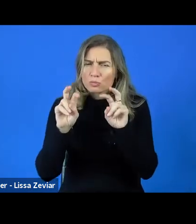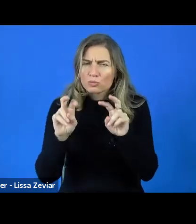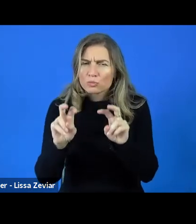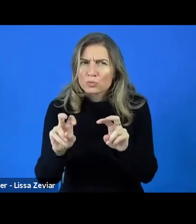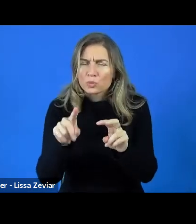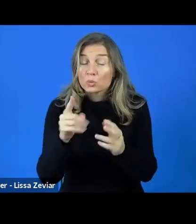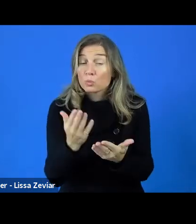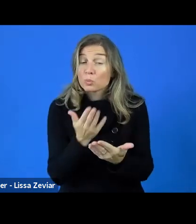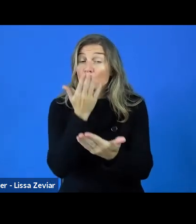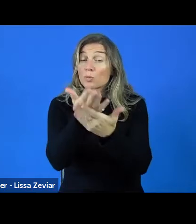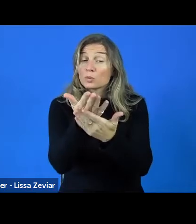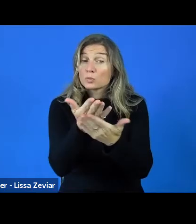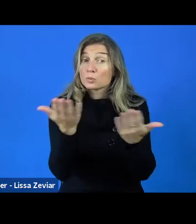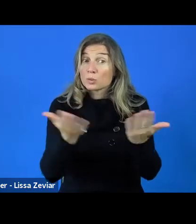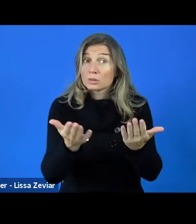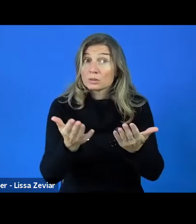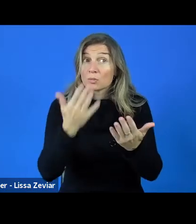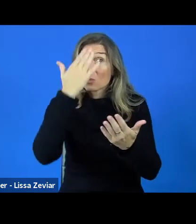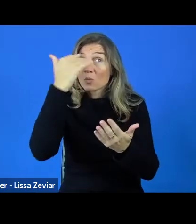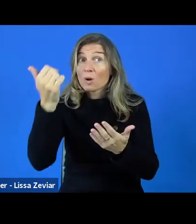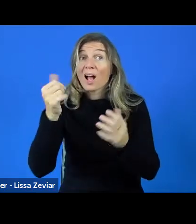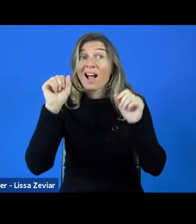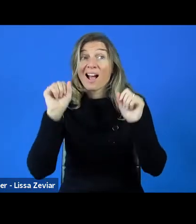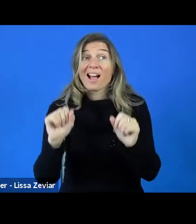The funding would be 70%, 100% or it depends.